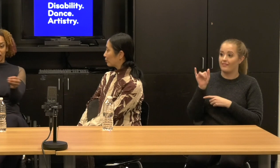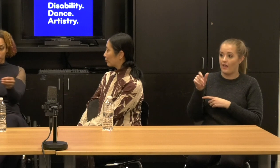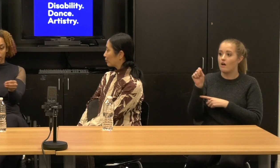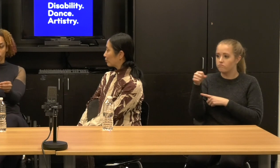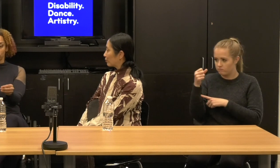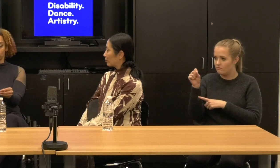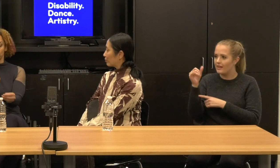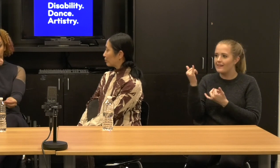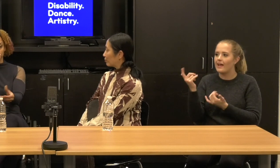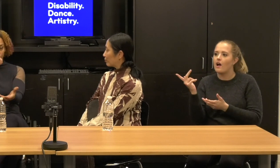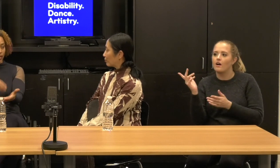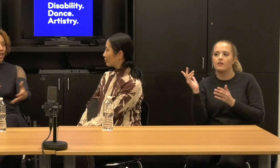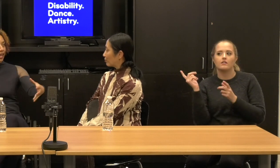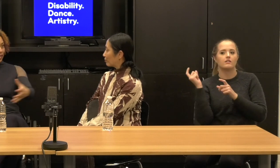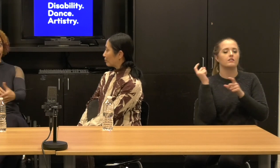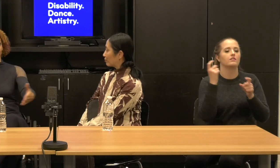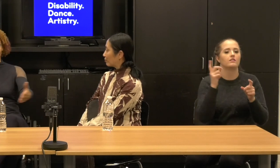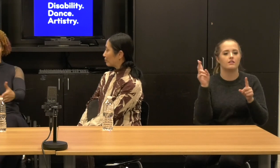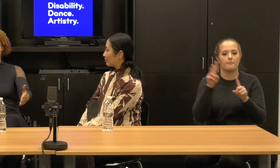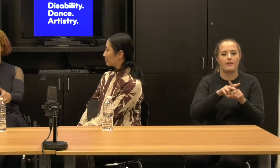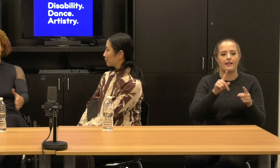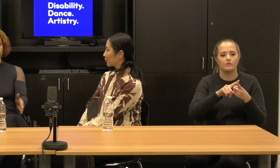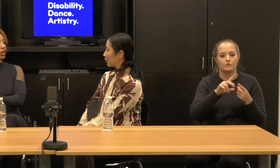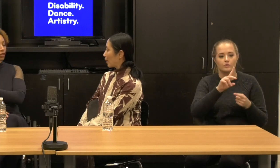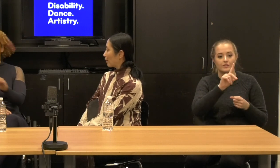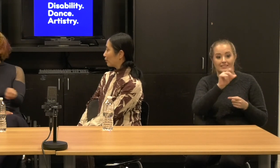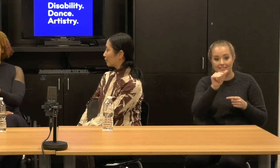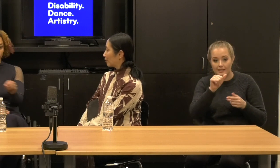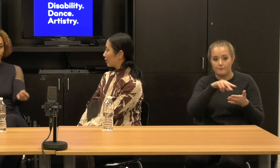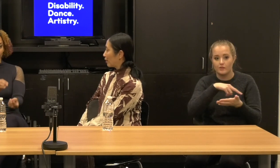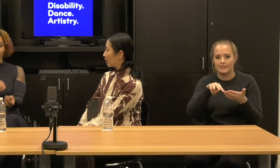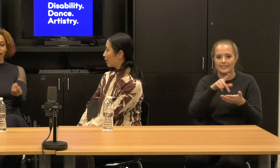the limited notion of what the body can and cannot do not.